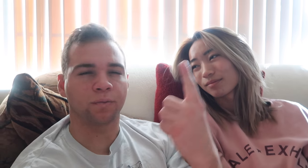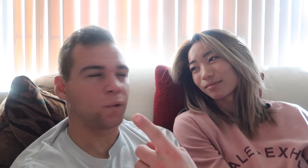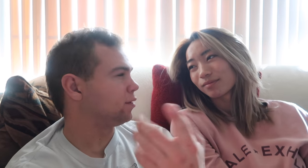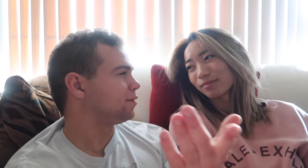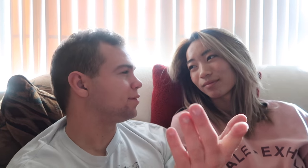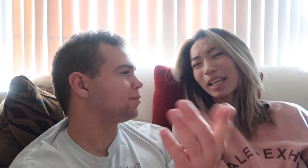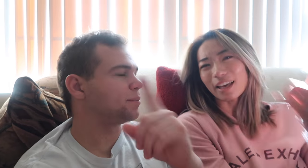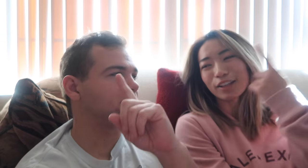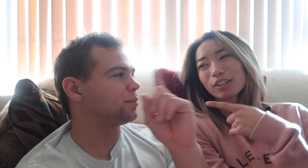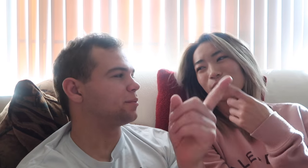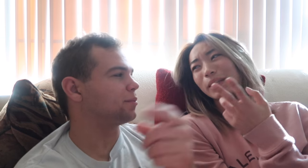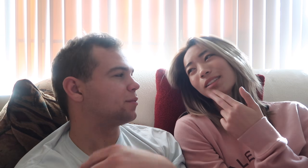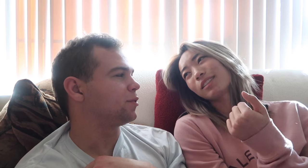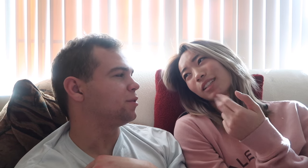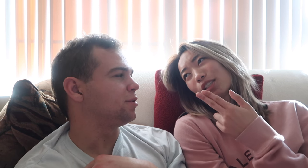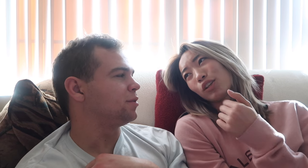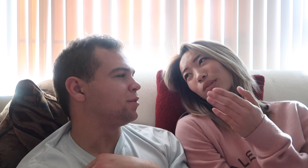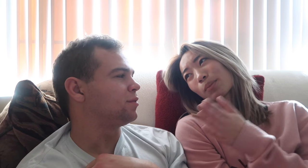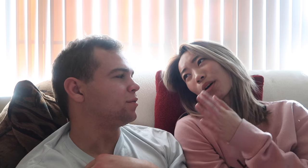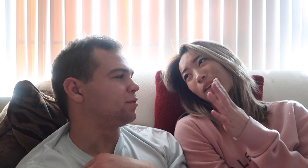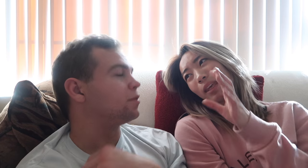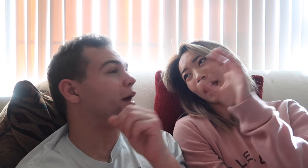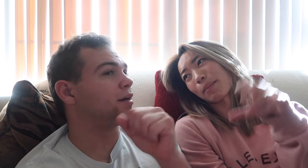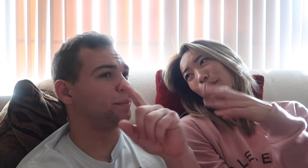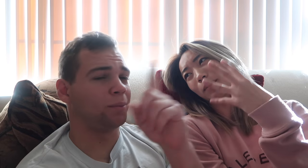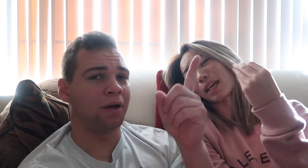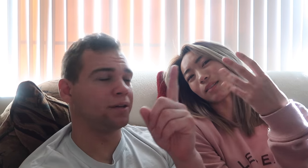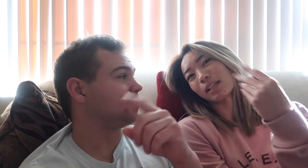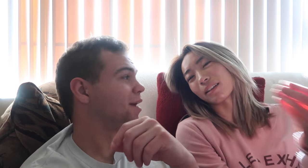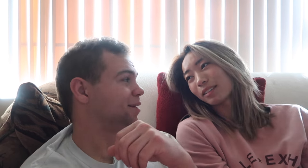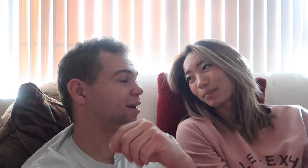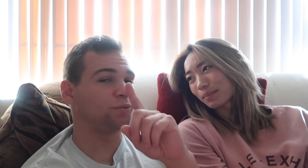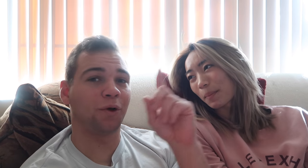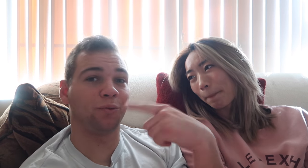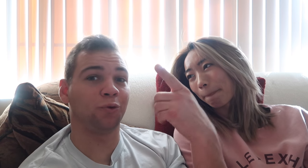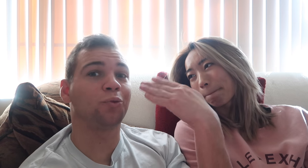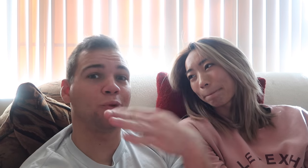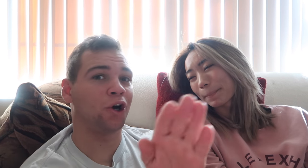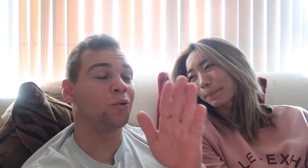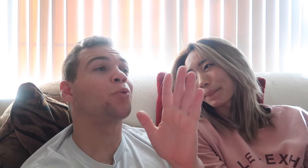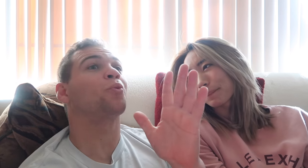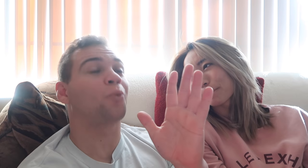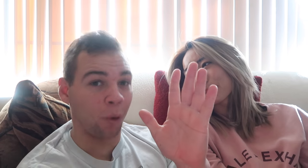right? Yeah, it kinda looks like a cute, small cabin outside but when i walked in, whoa!